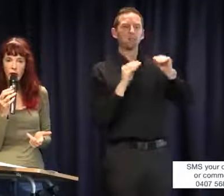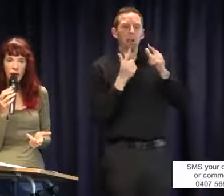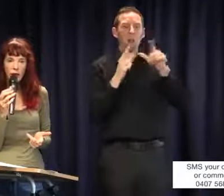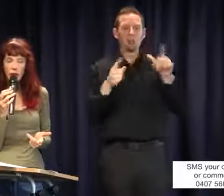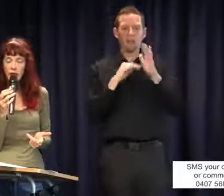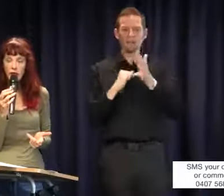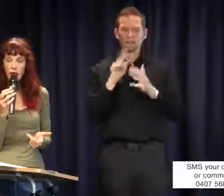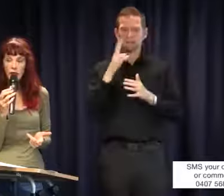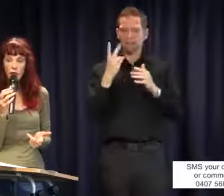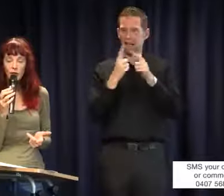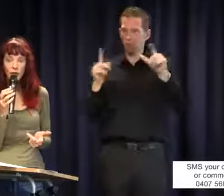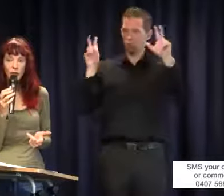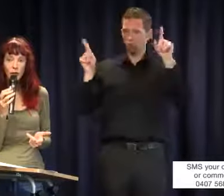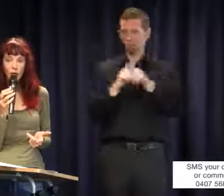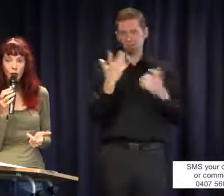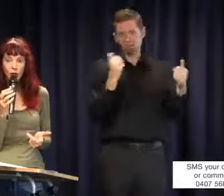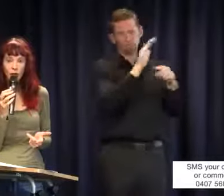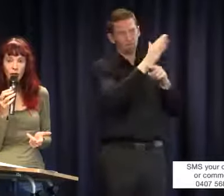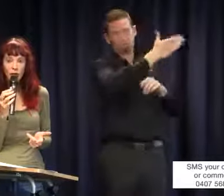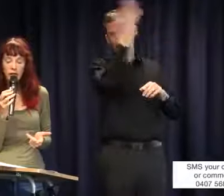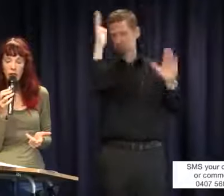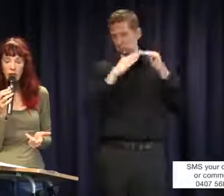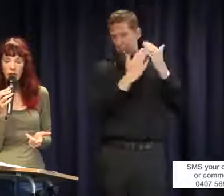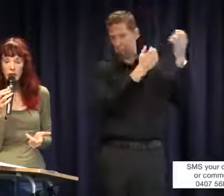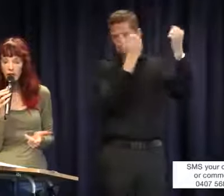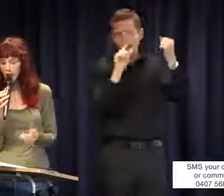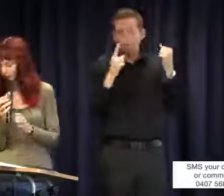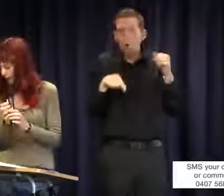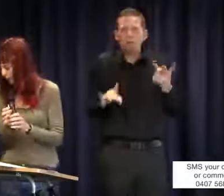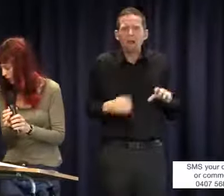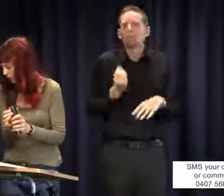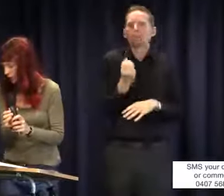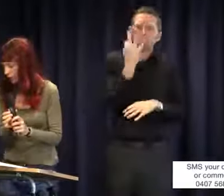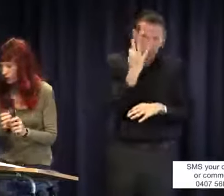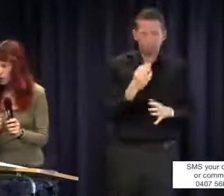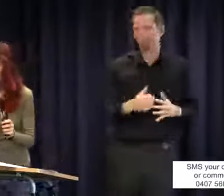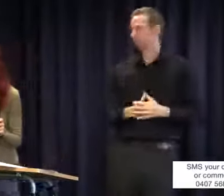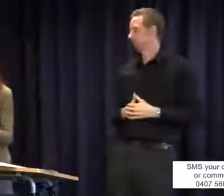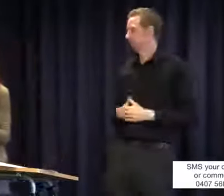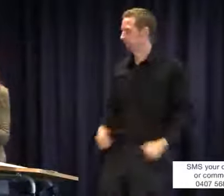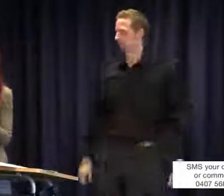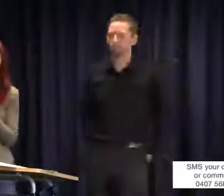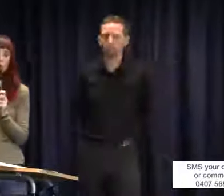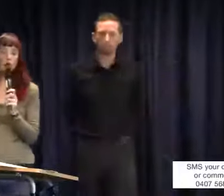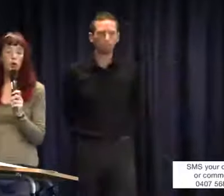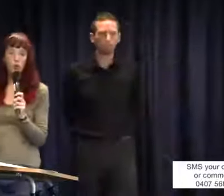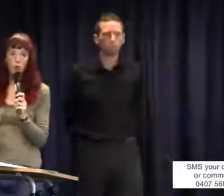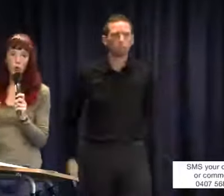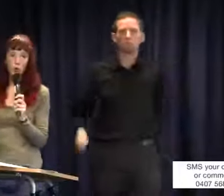as happens in other countries in the world except here. I'm sorry, there could be one